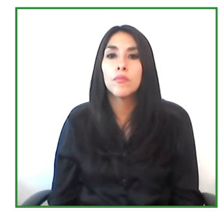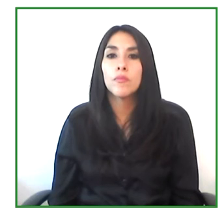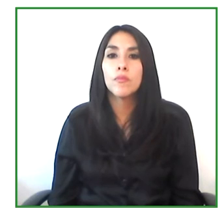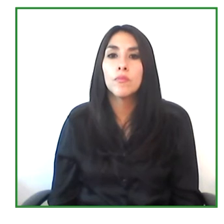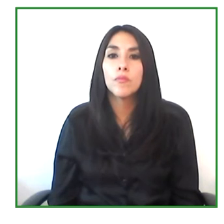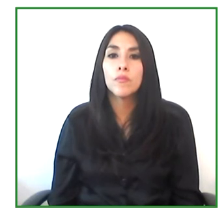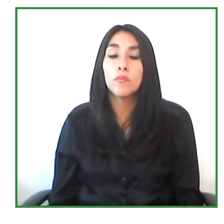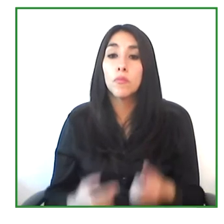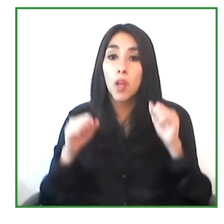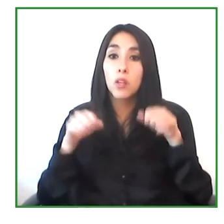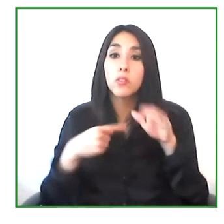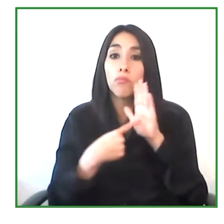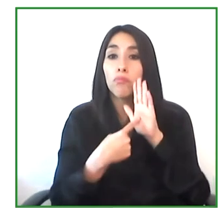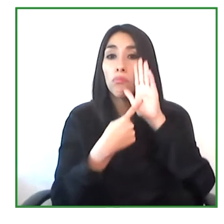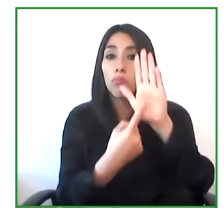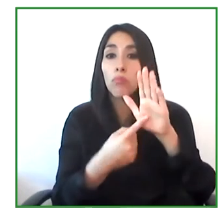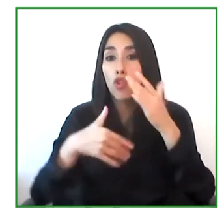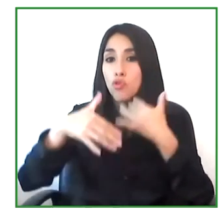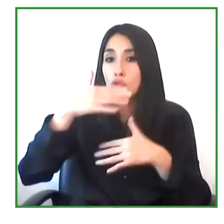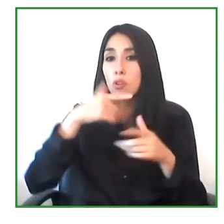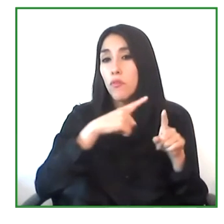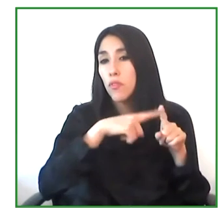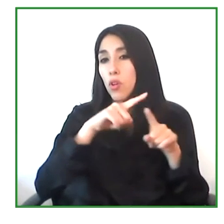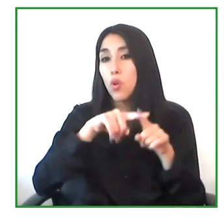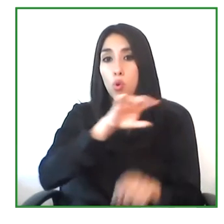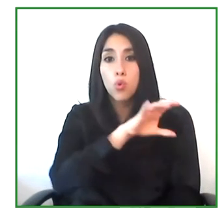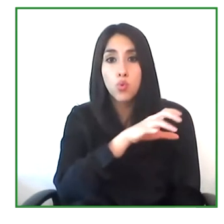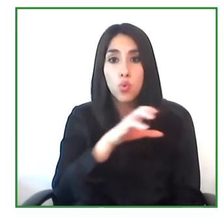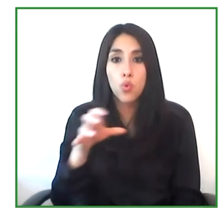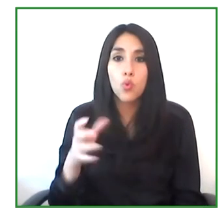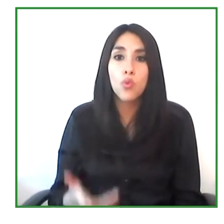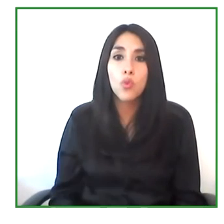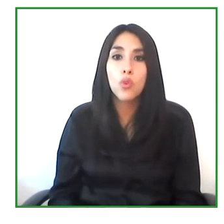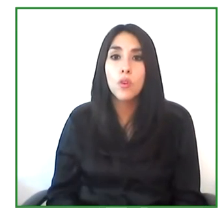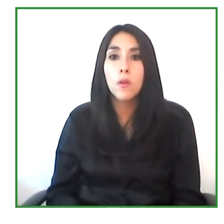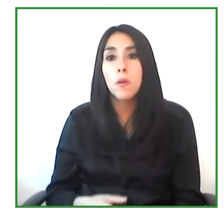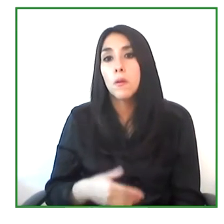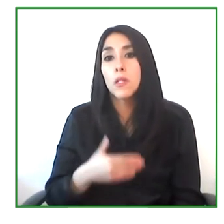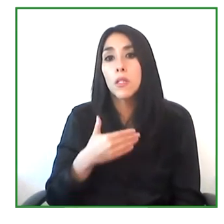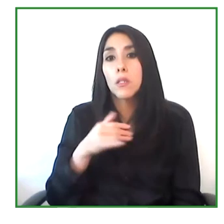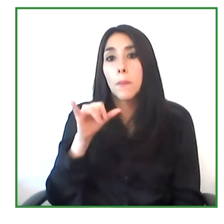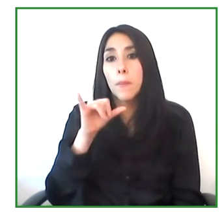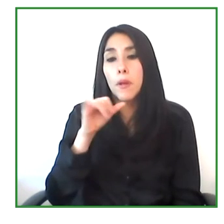the context of the different countries and the different situations. People may live